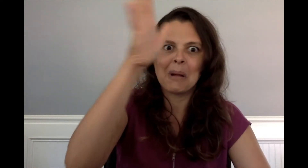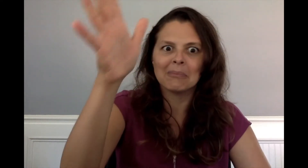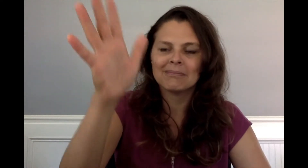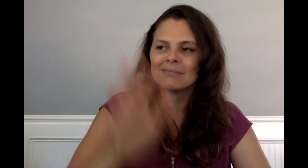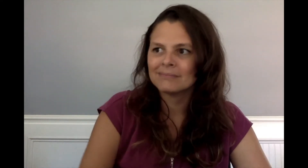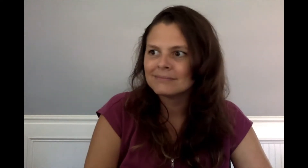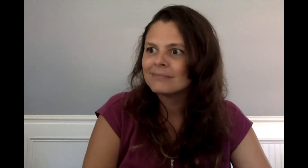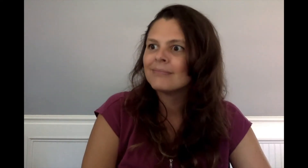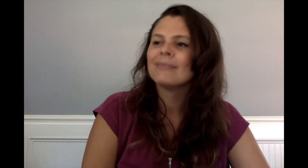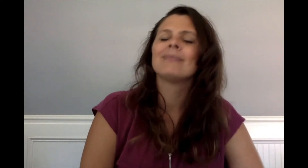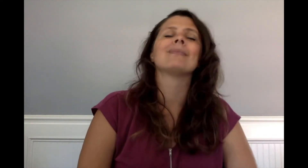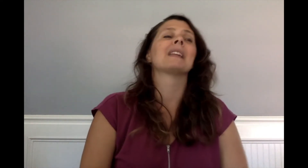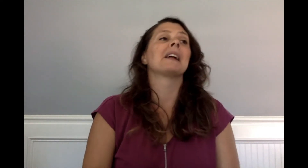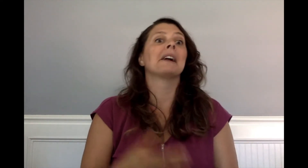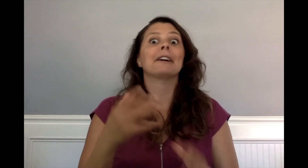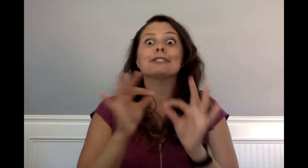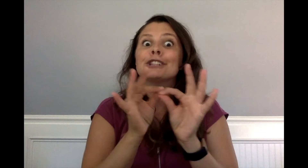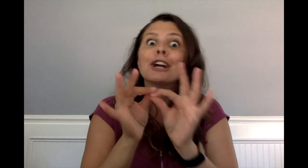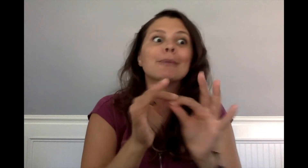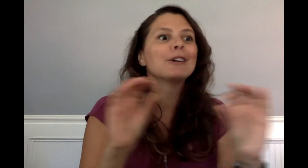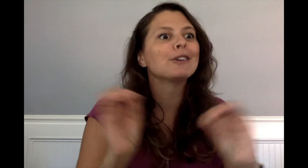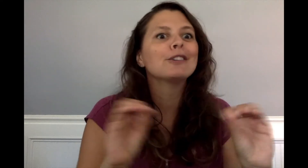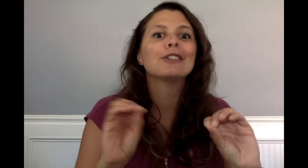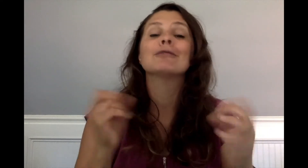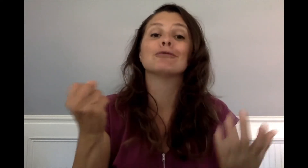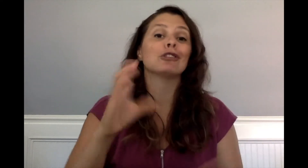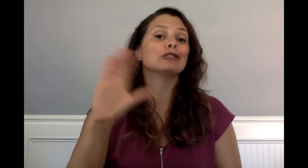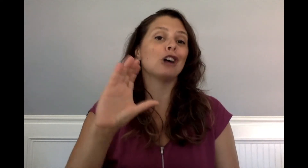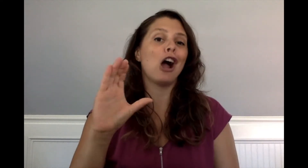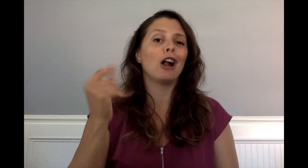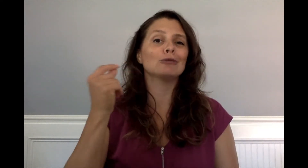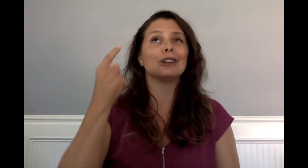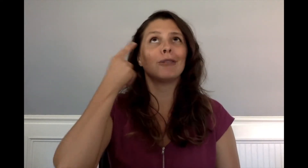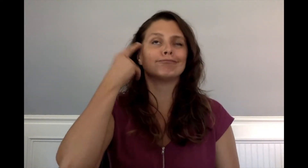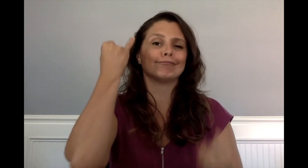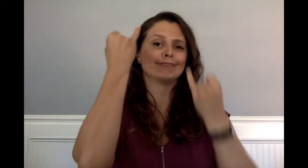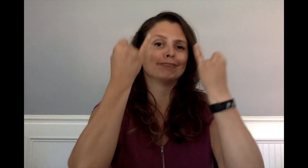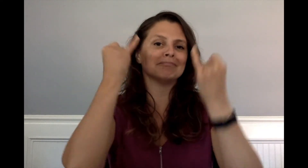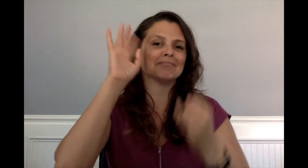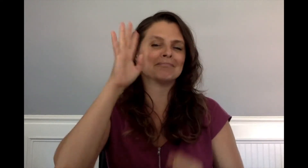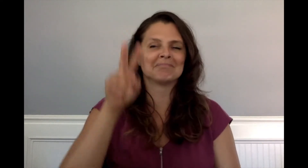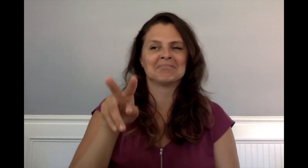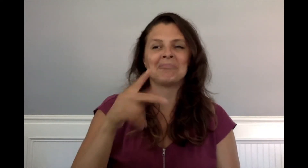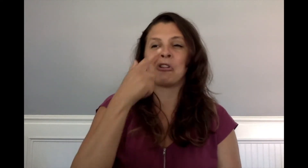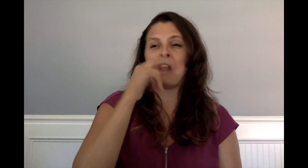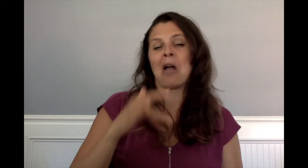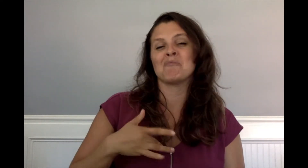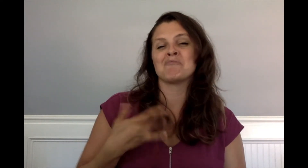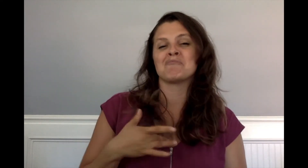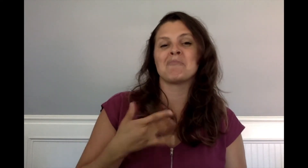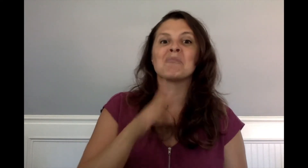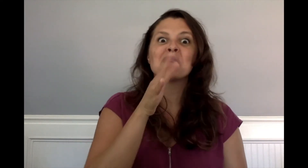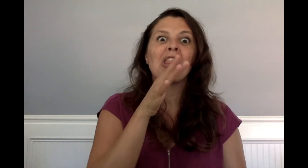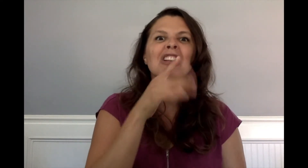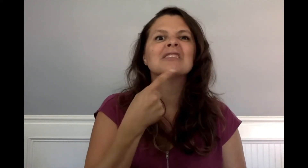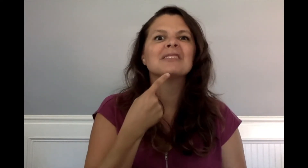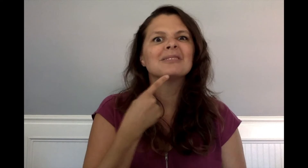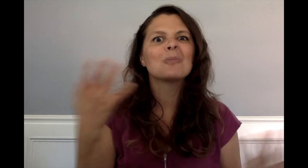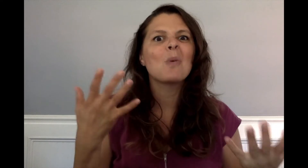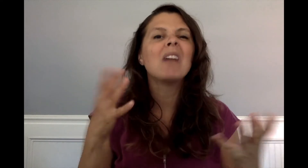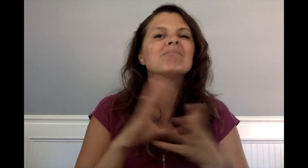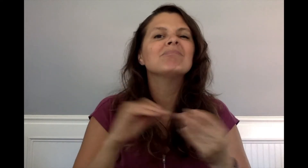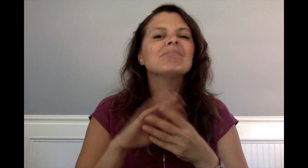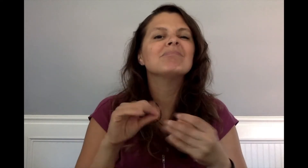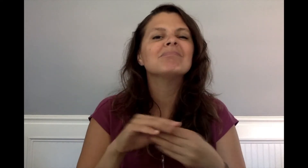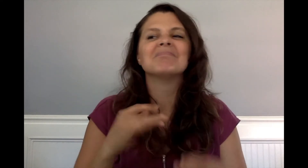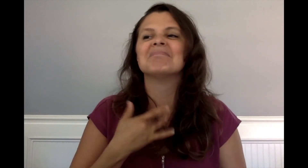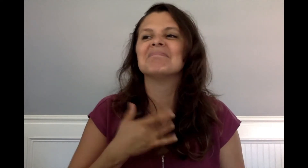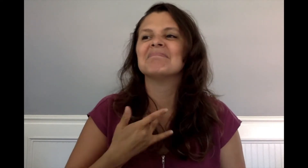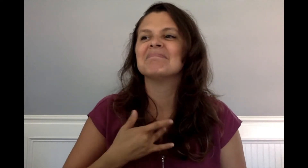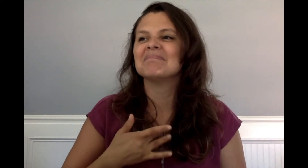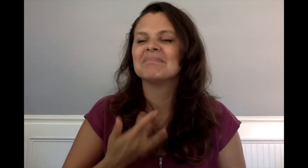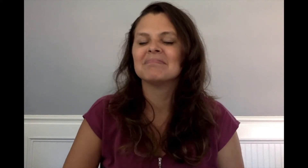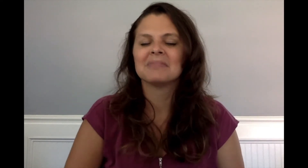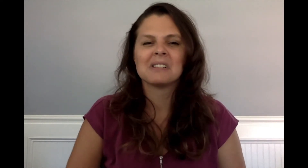Grandpa Sol. In his mind Charlie interpreted.